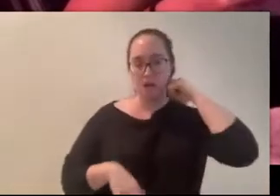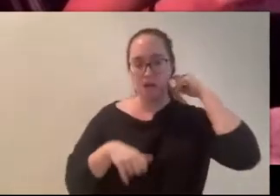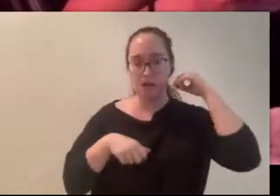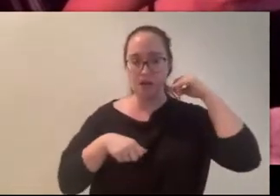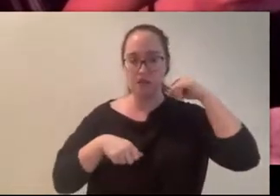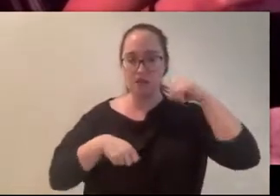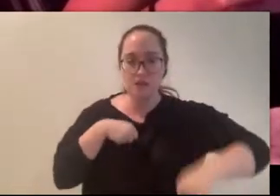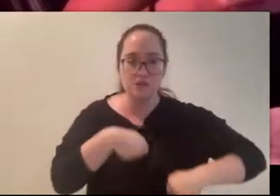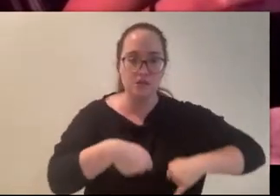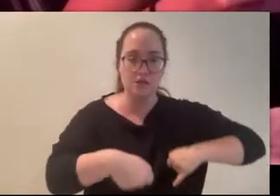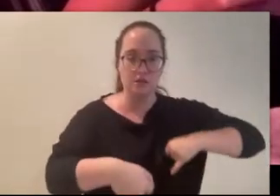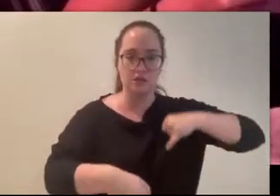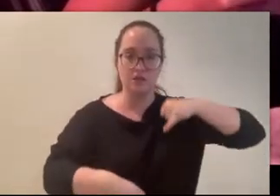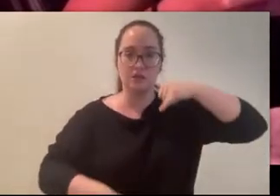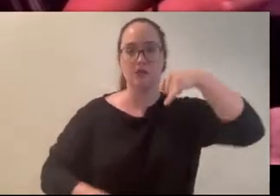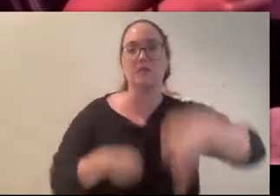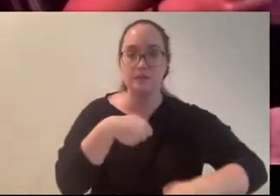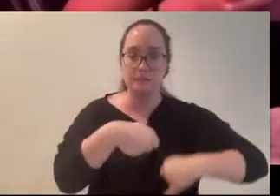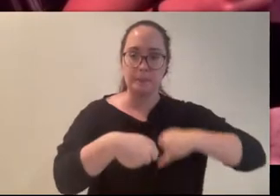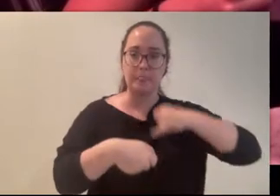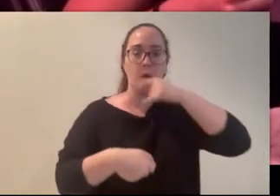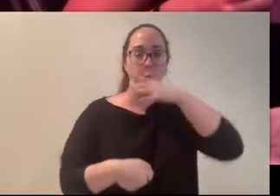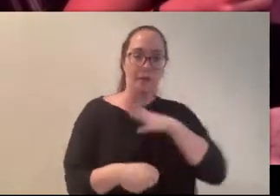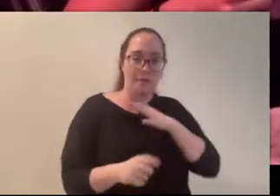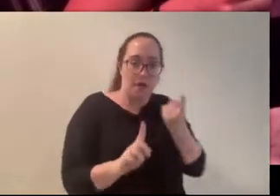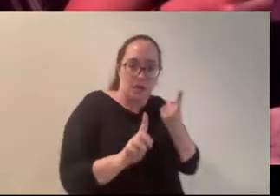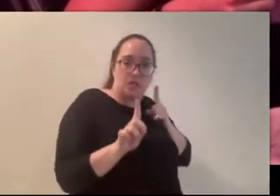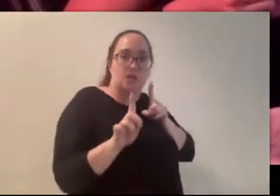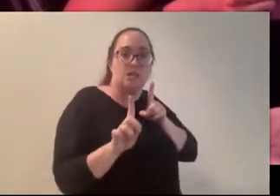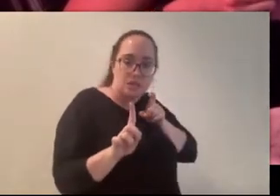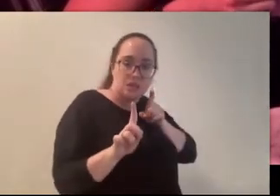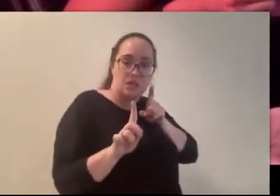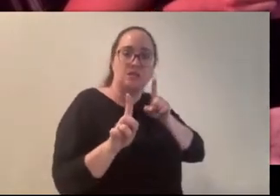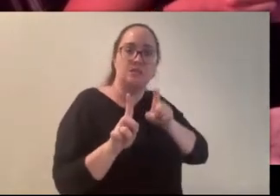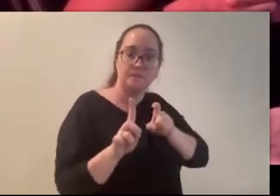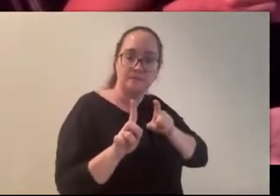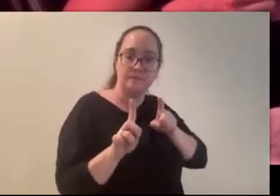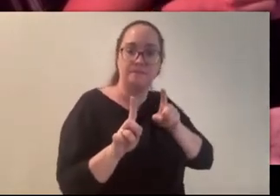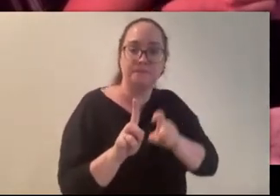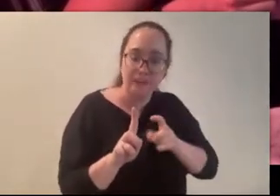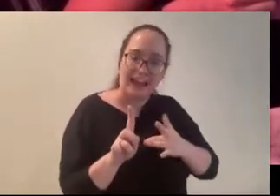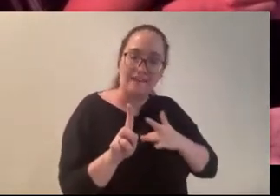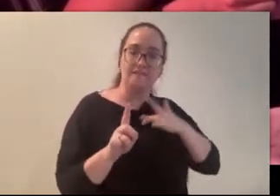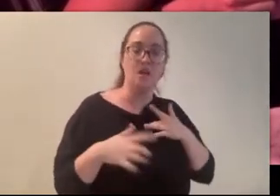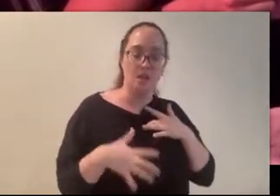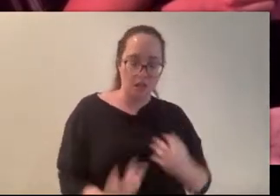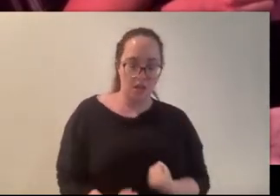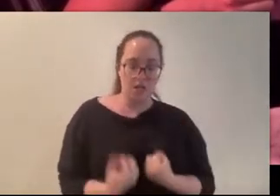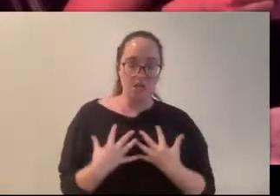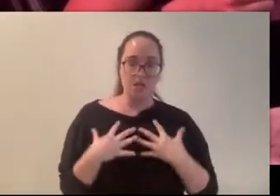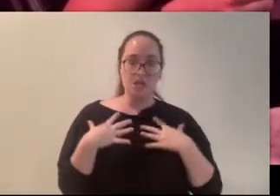The Limping Woman was so close behind us now that I could feel the chill radiating off of her.